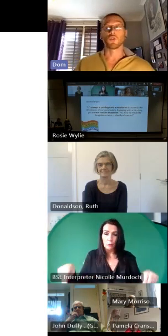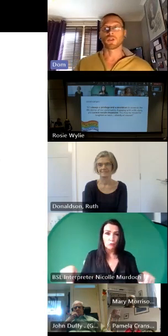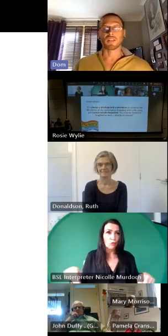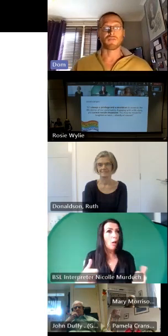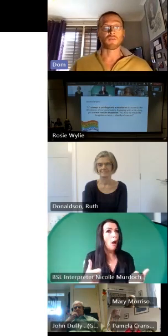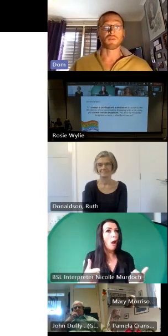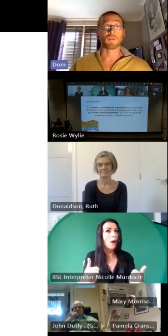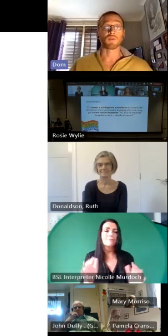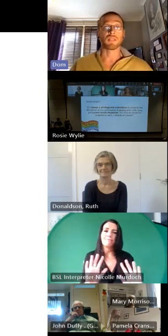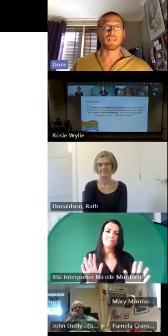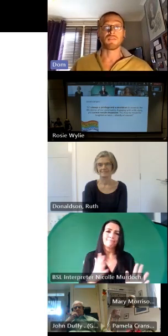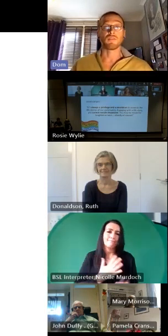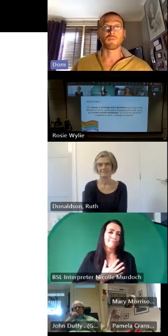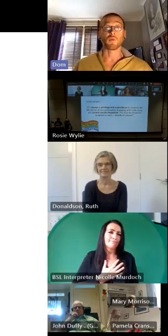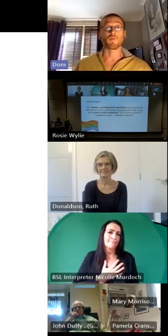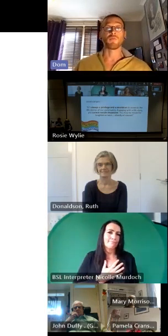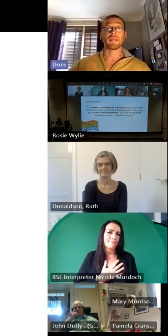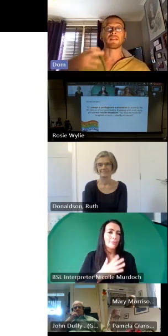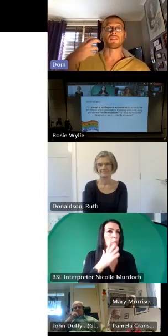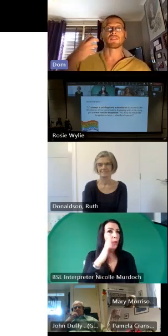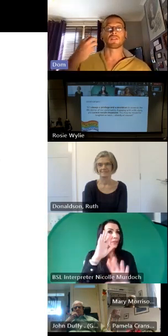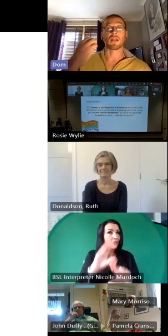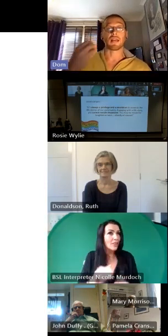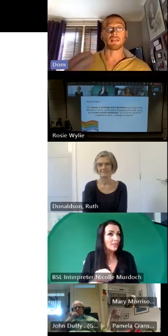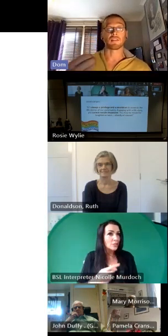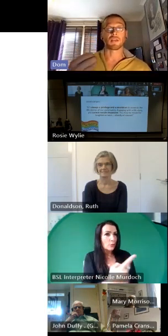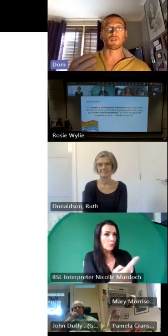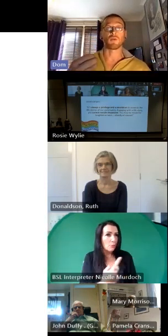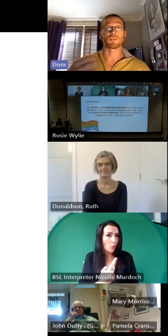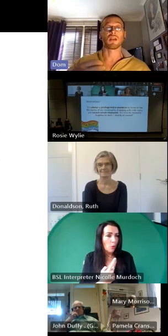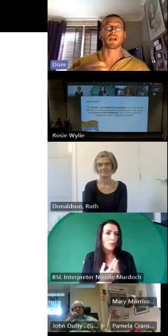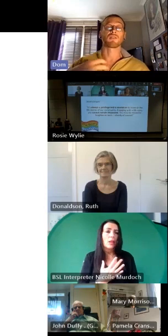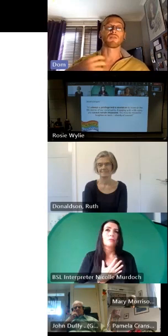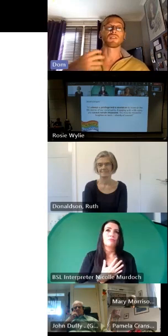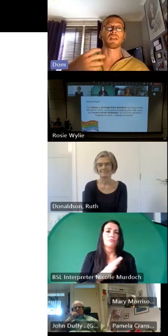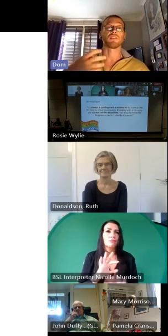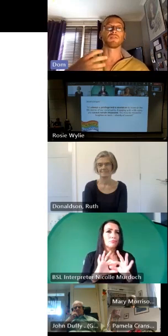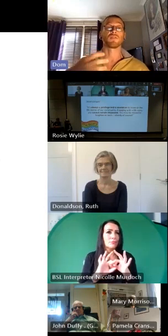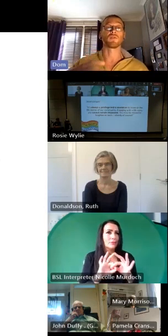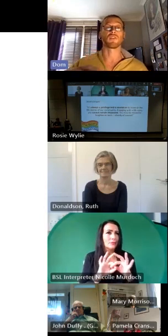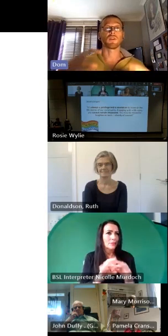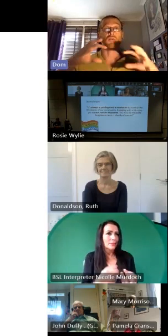are different when you leave you both made such intimate contact through this interview that when